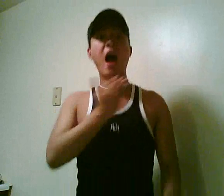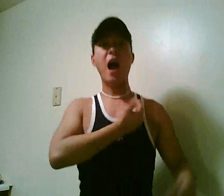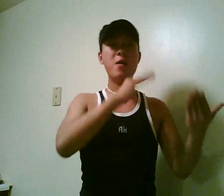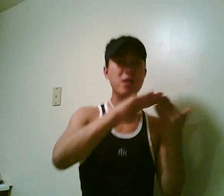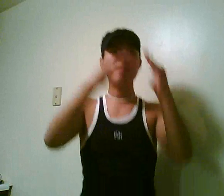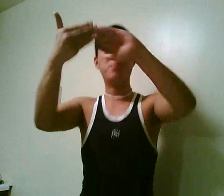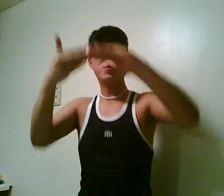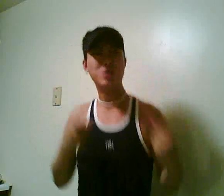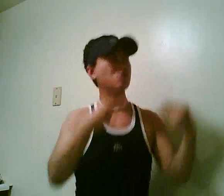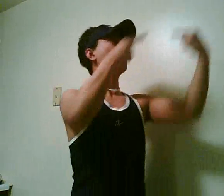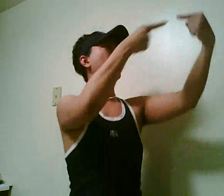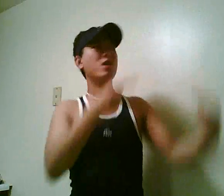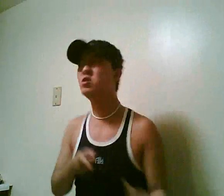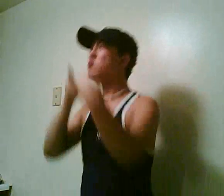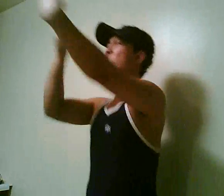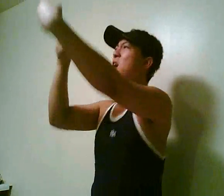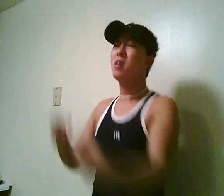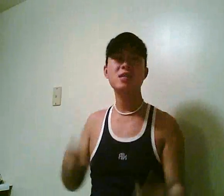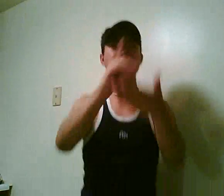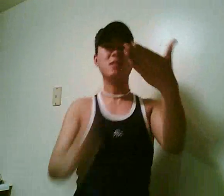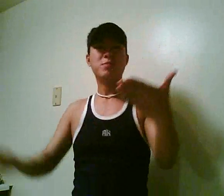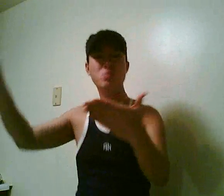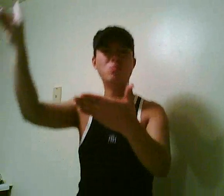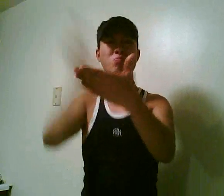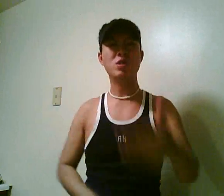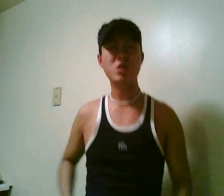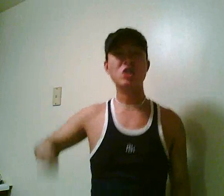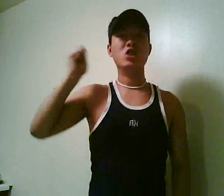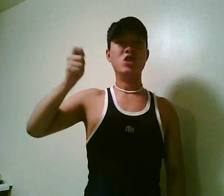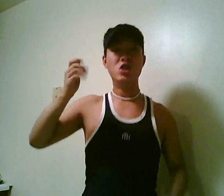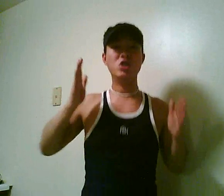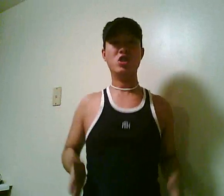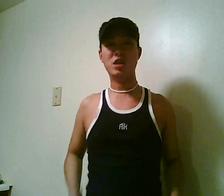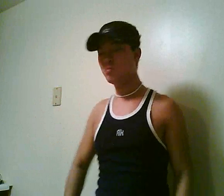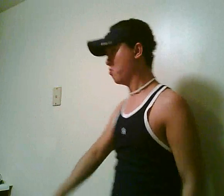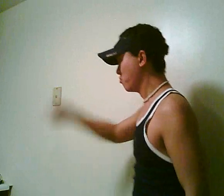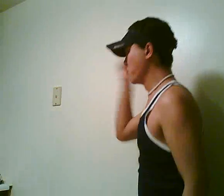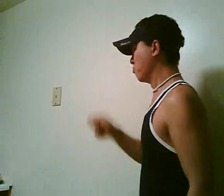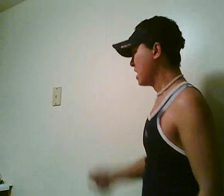Our community struggles and struggles with discrimination, The judge hands down the verdict,